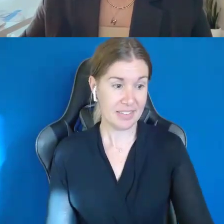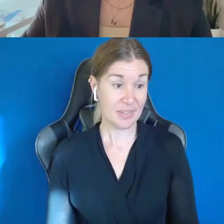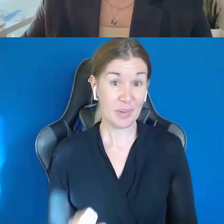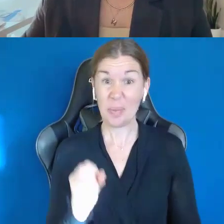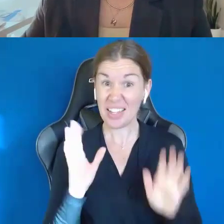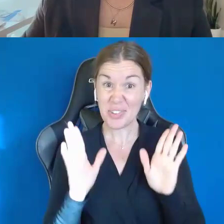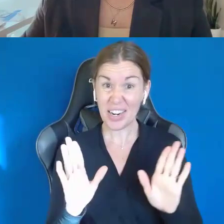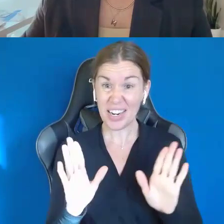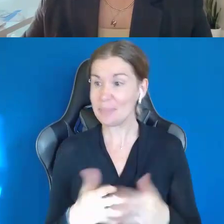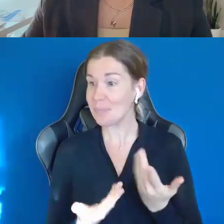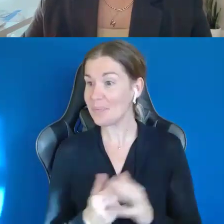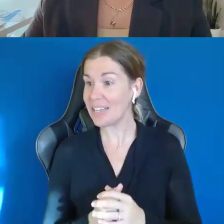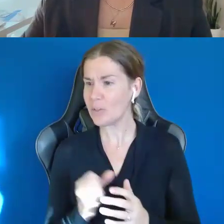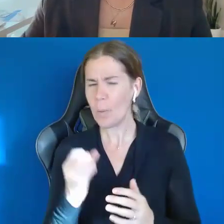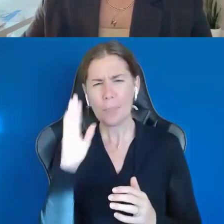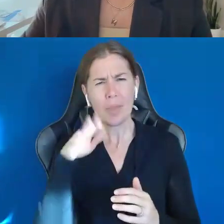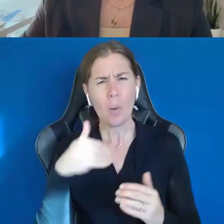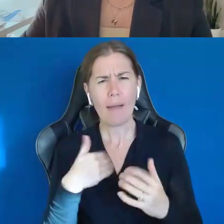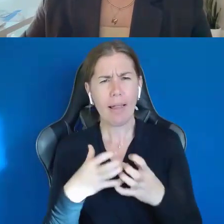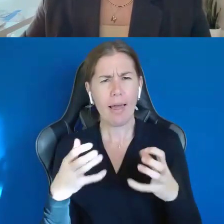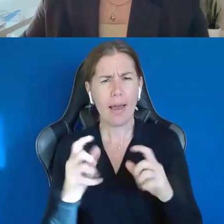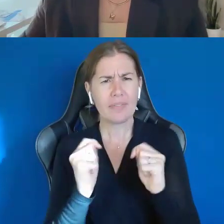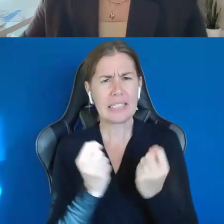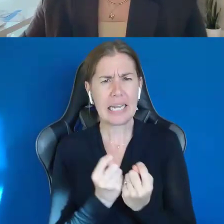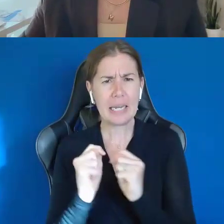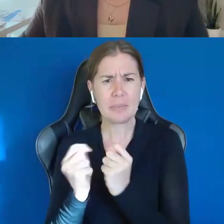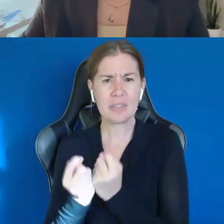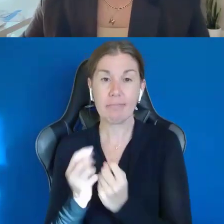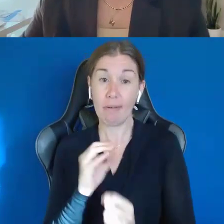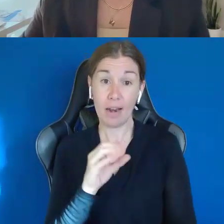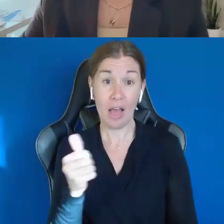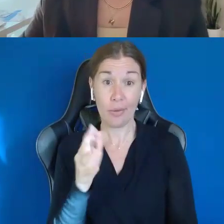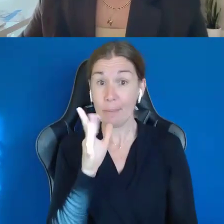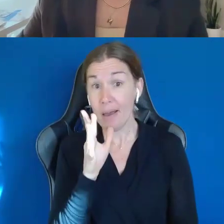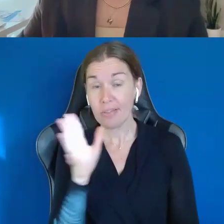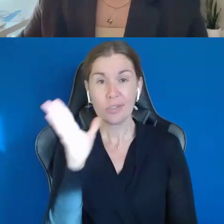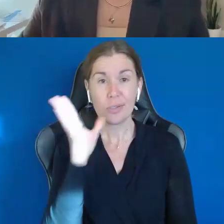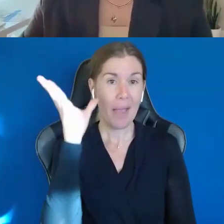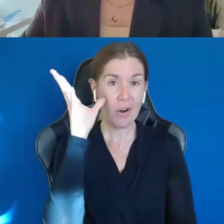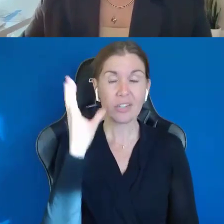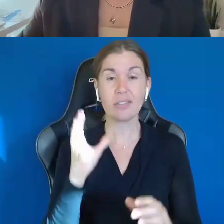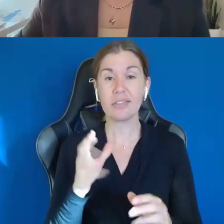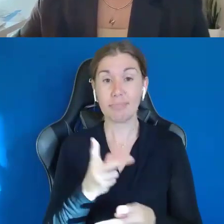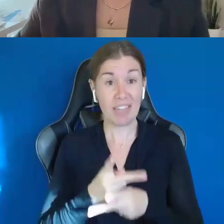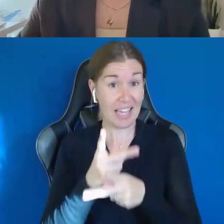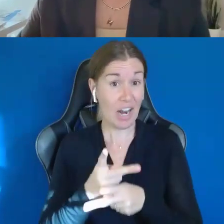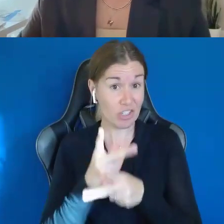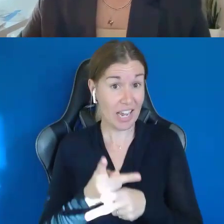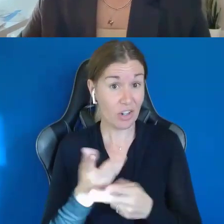I know there are other teams or parents and caretakers joining us today, and they have